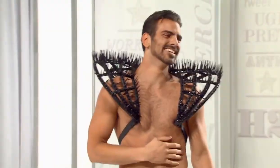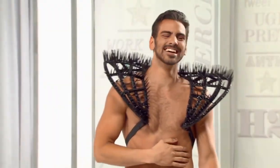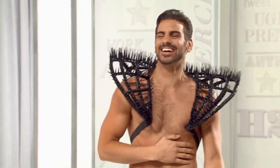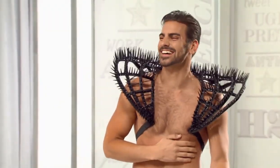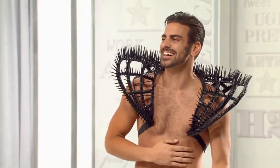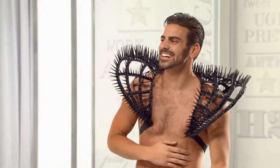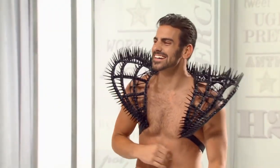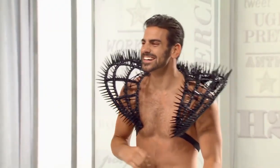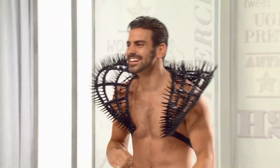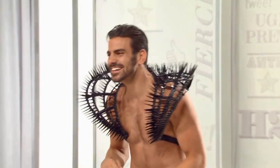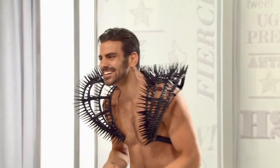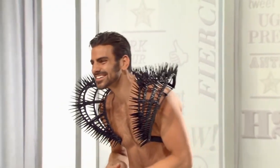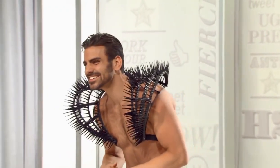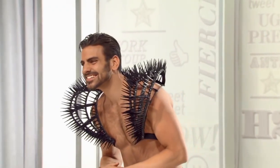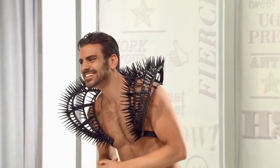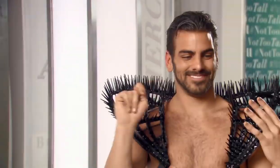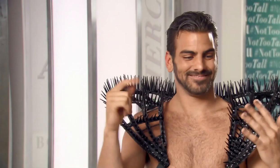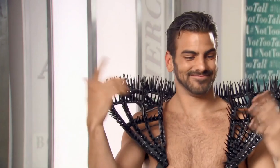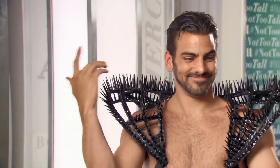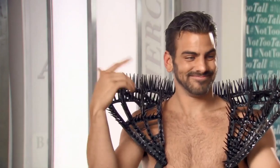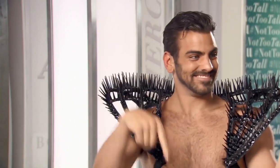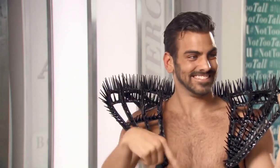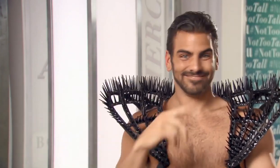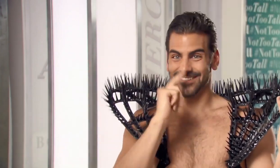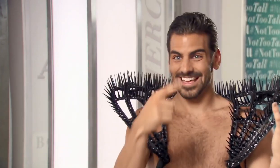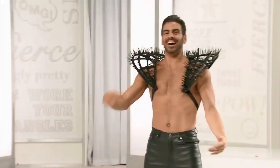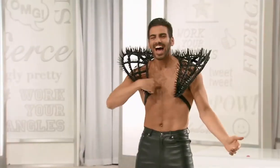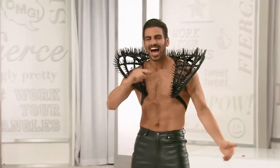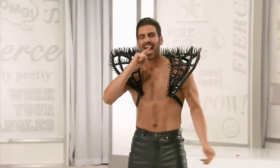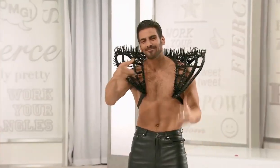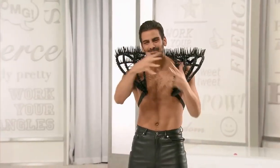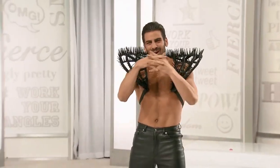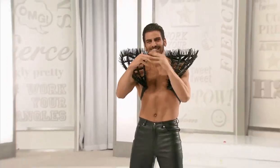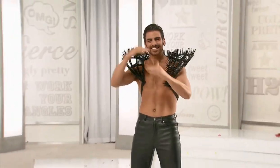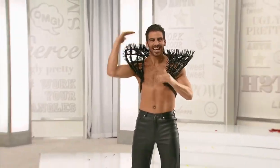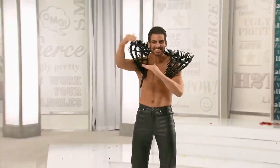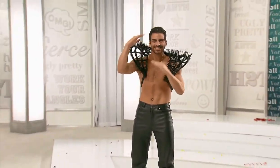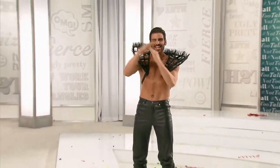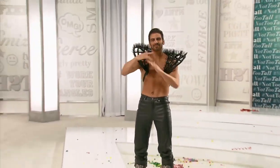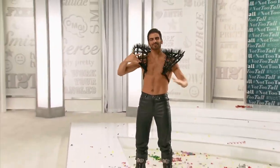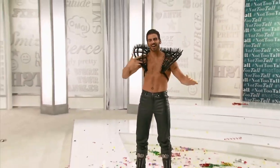I can't even believe this has happened, but it's real I'm America's Next Top Model!